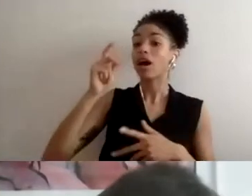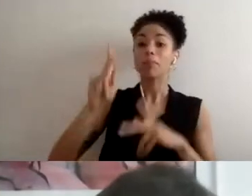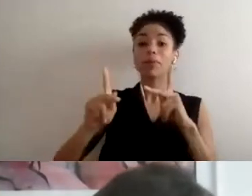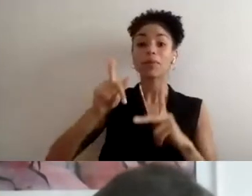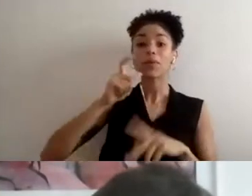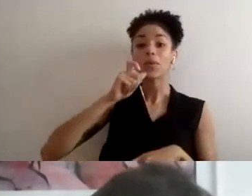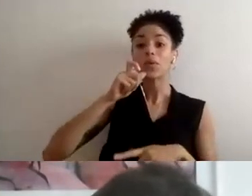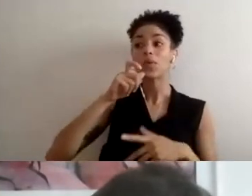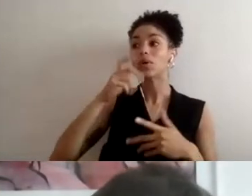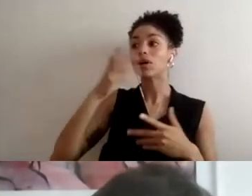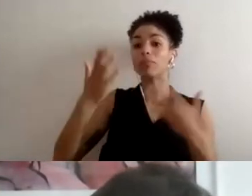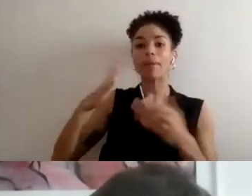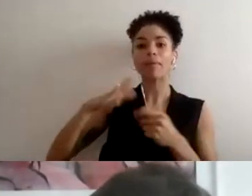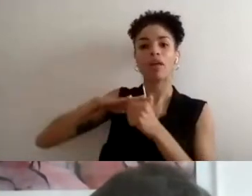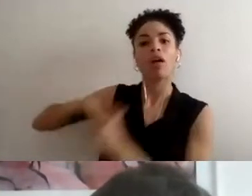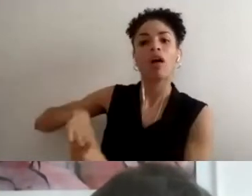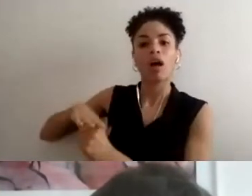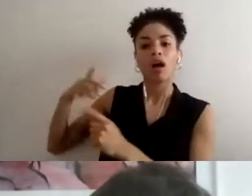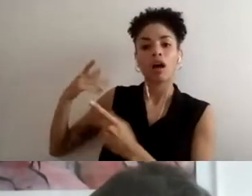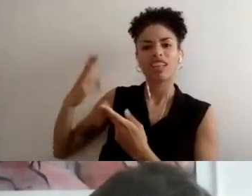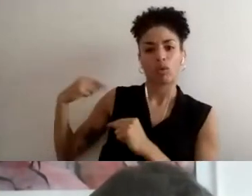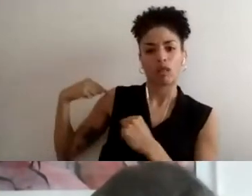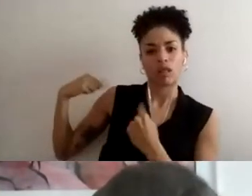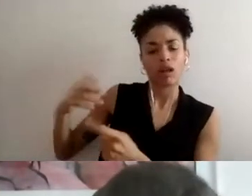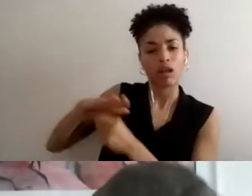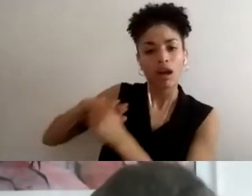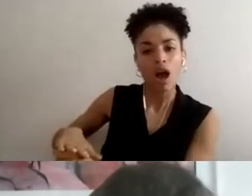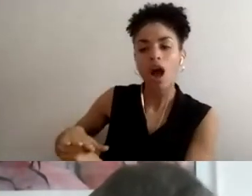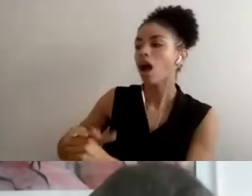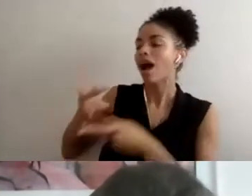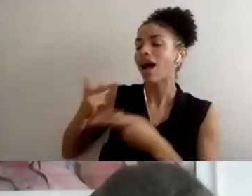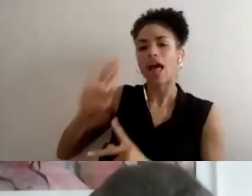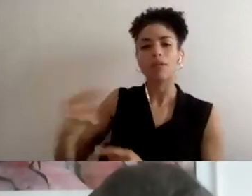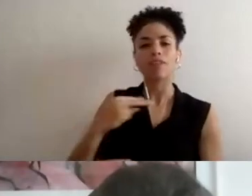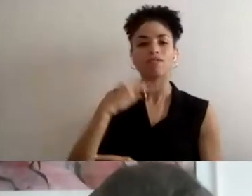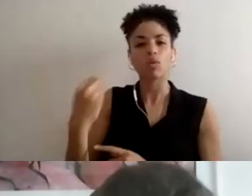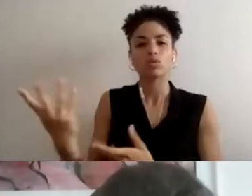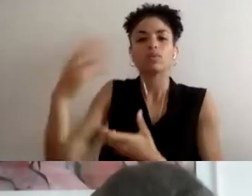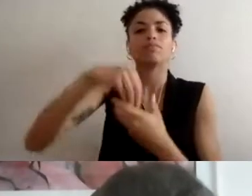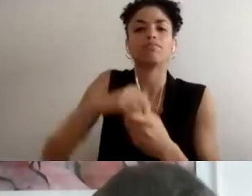less privileged in the ways that I am. So that's really how I